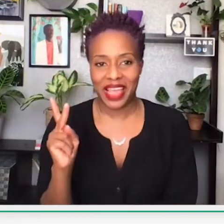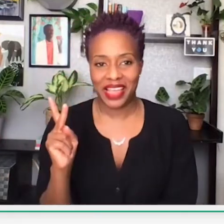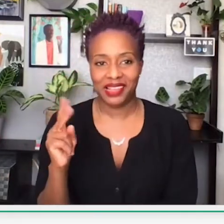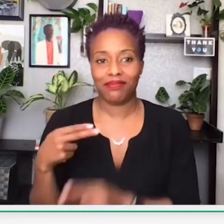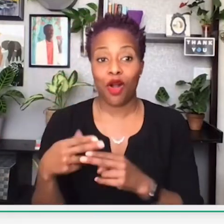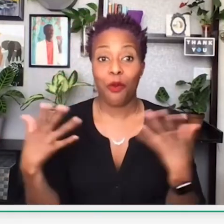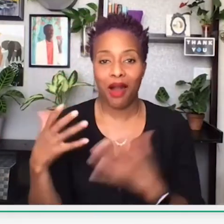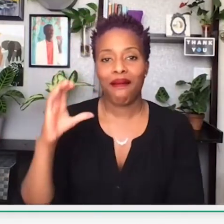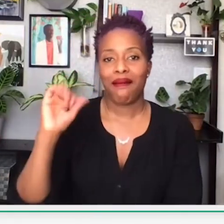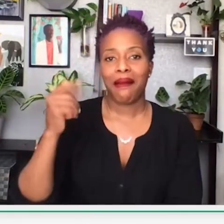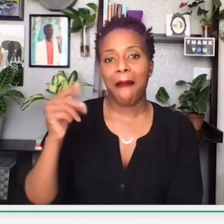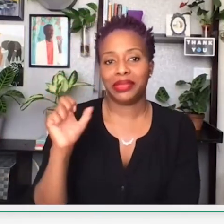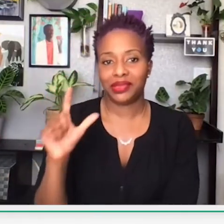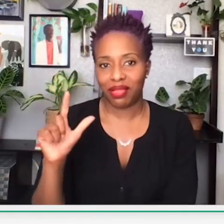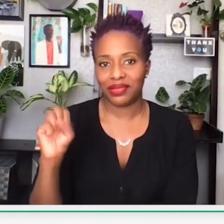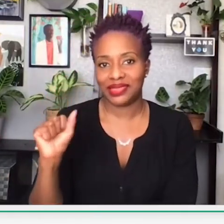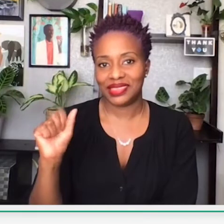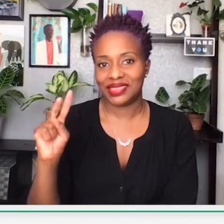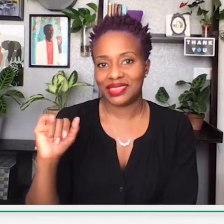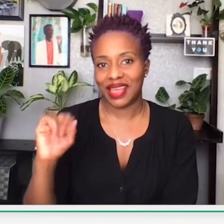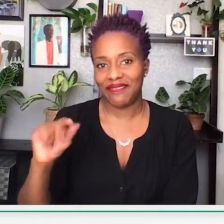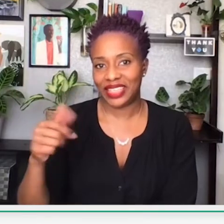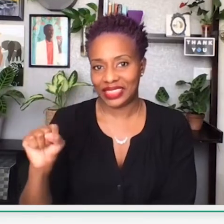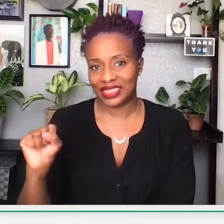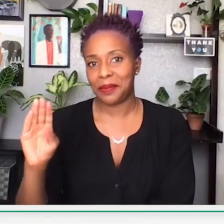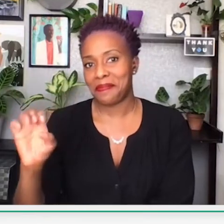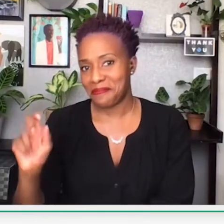The first black-owned bank was Capital Savings Bank.